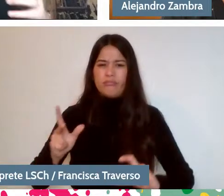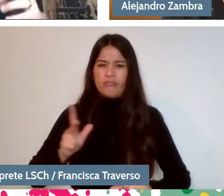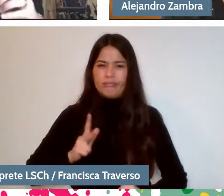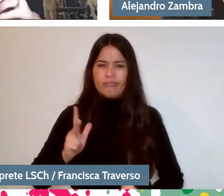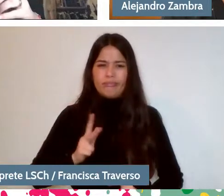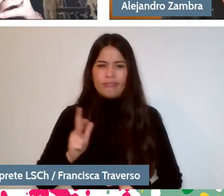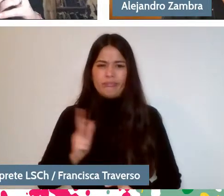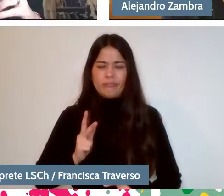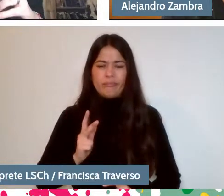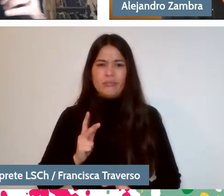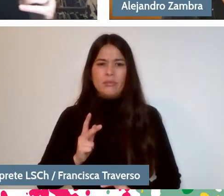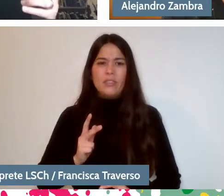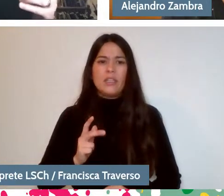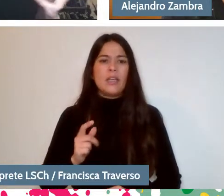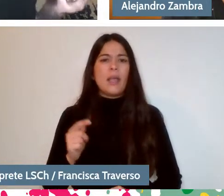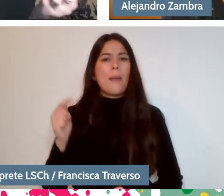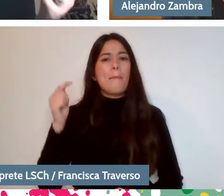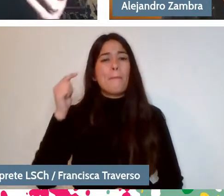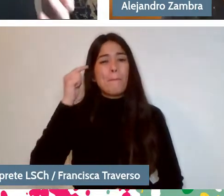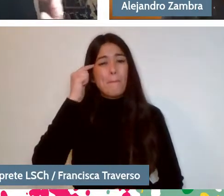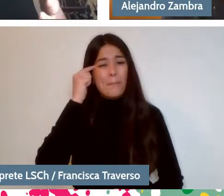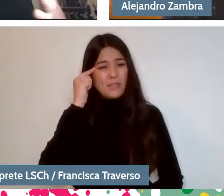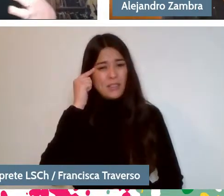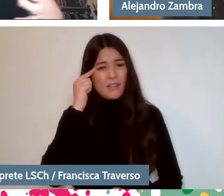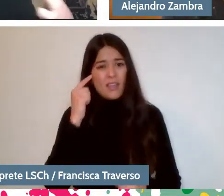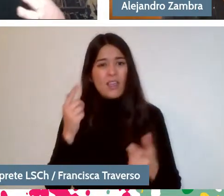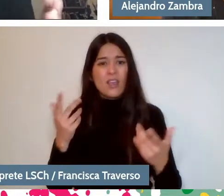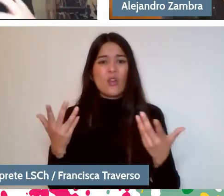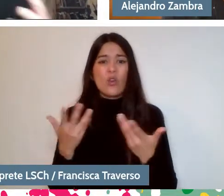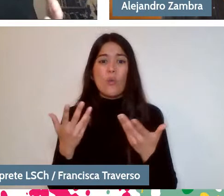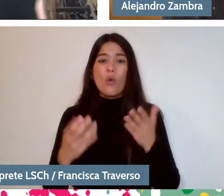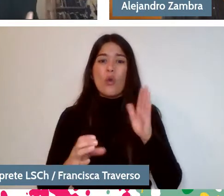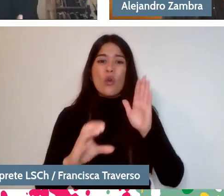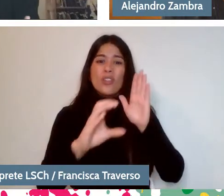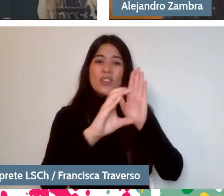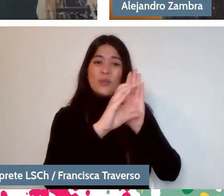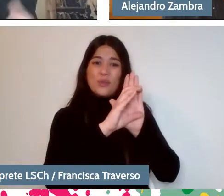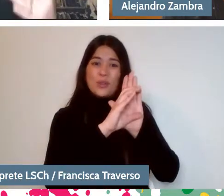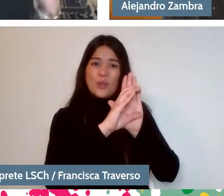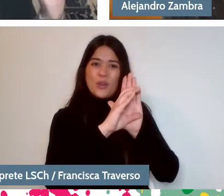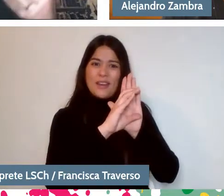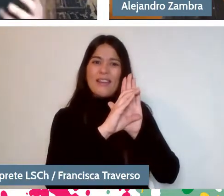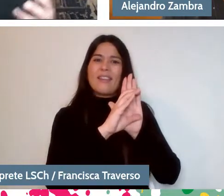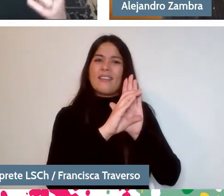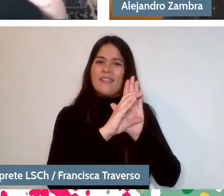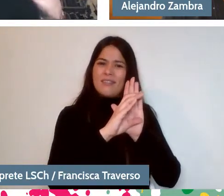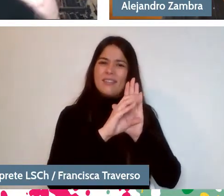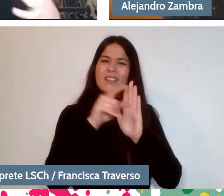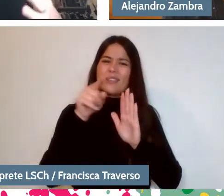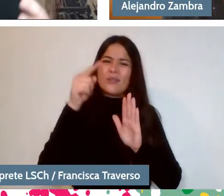and I thought, how did a text like the constitution enter into that dialogue? How could a novel be written